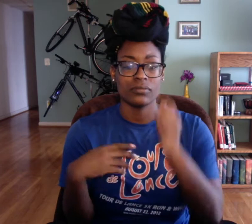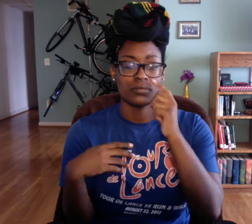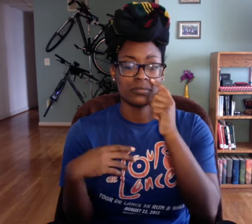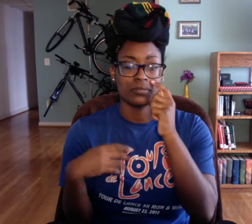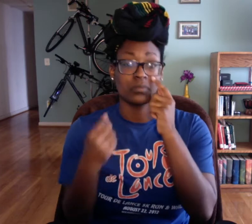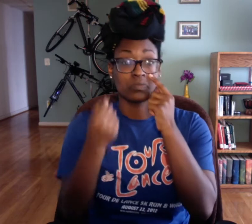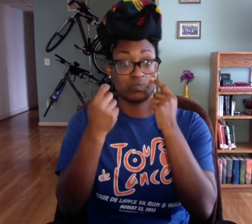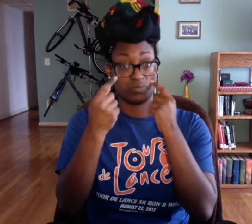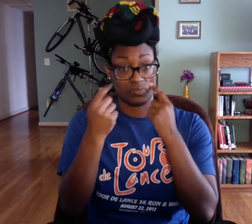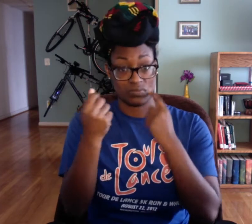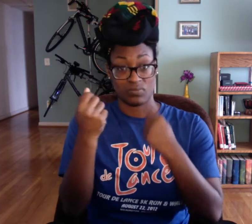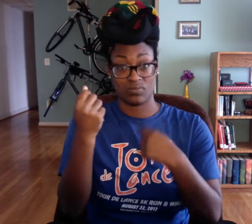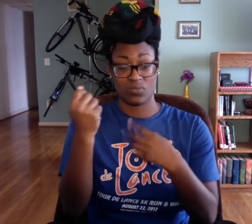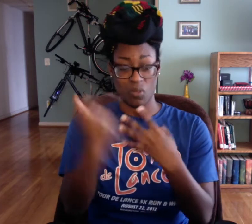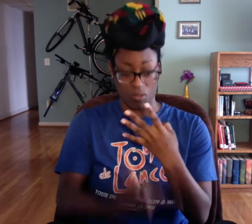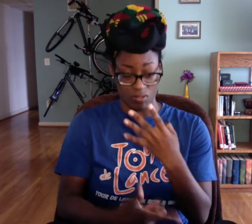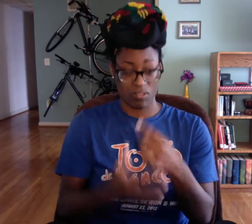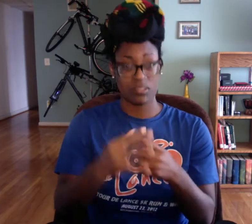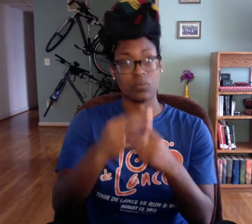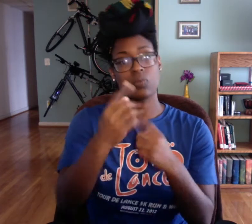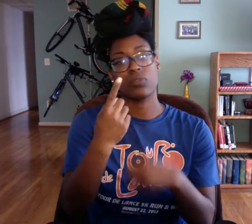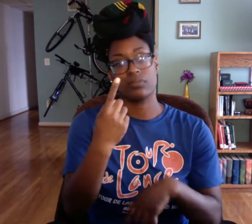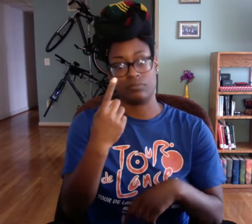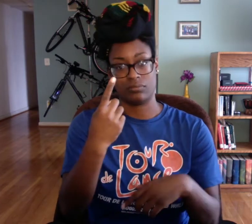It's gonna be fine.